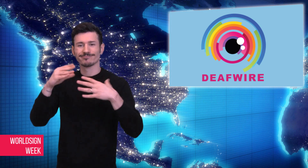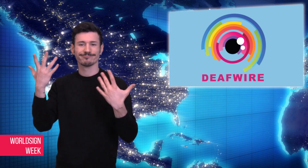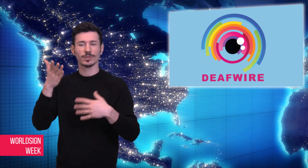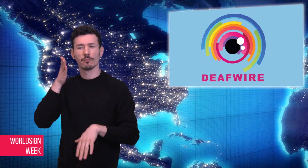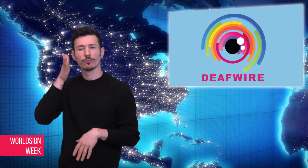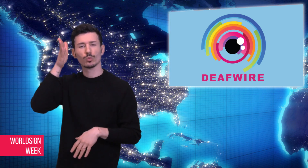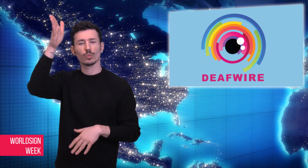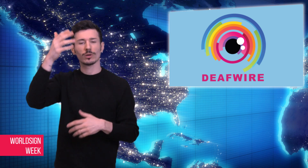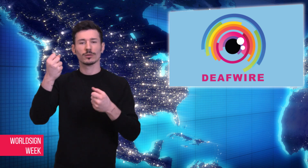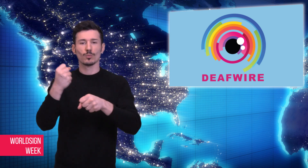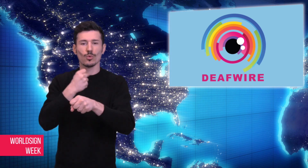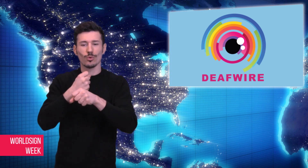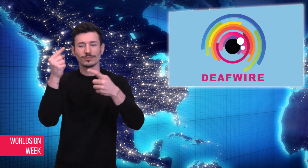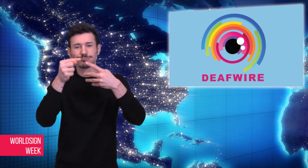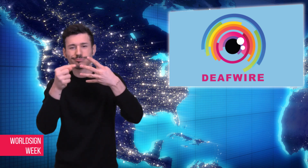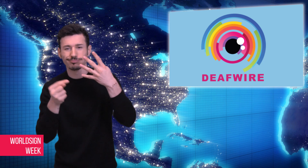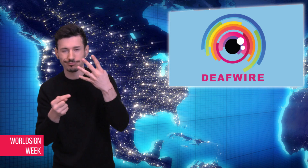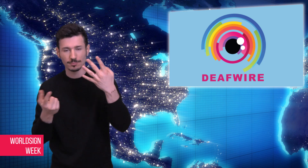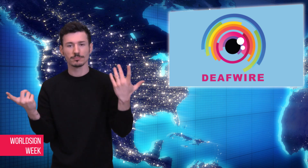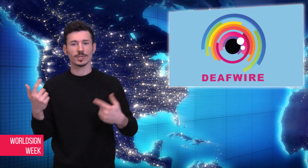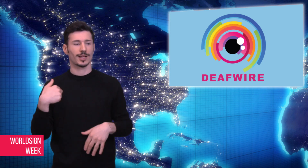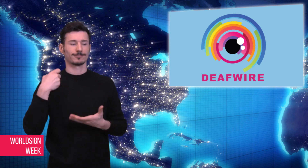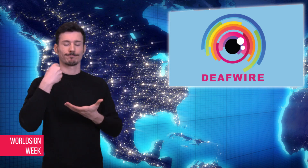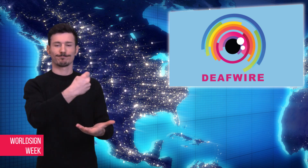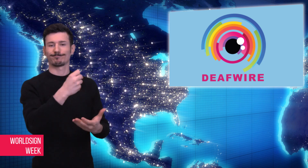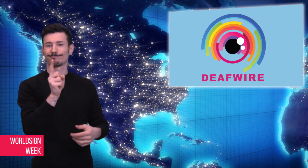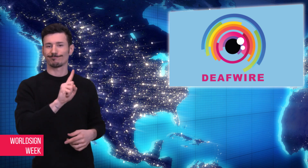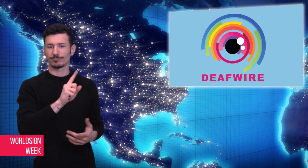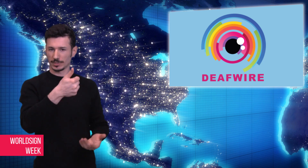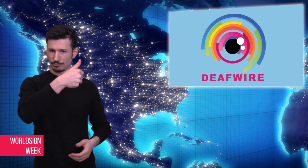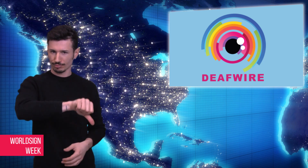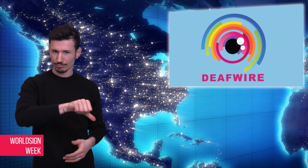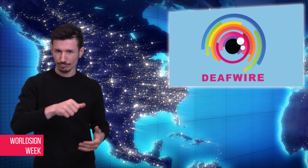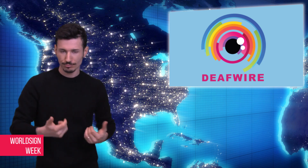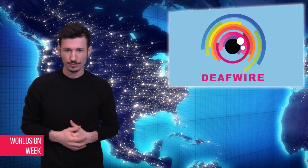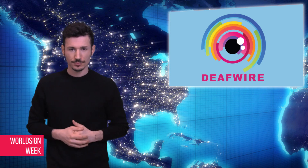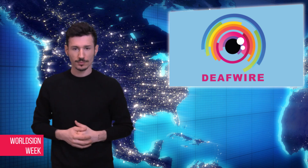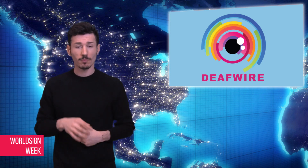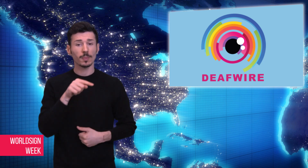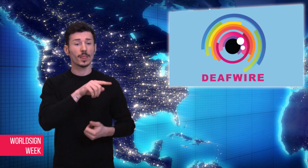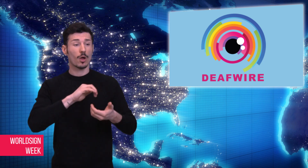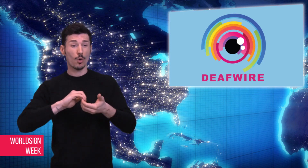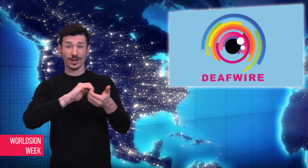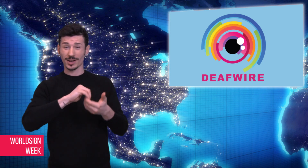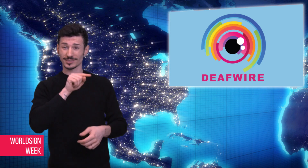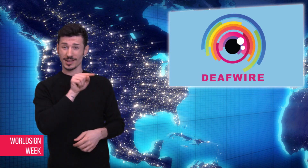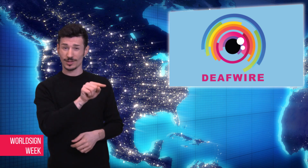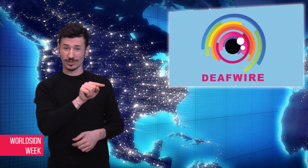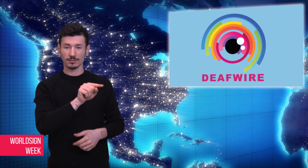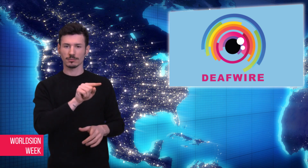training on advocacy and personal development to get the